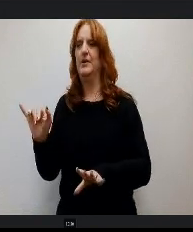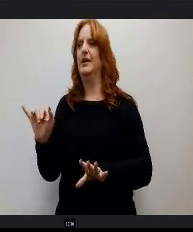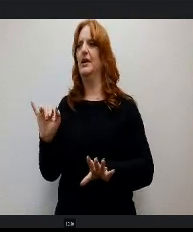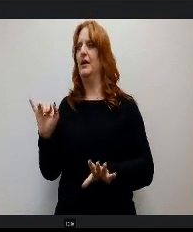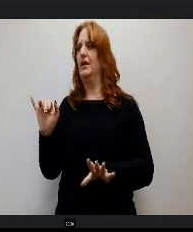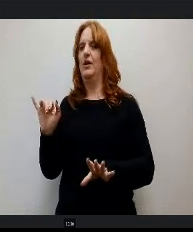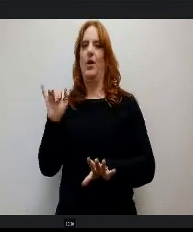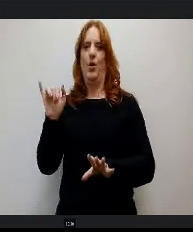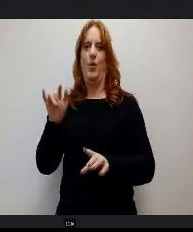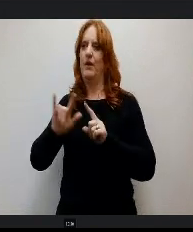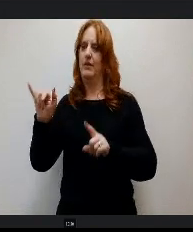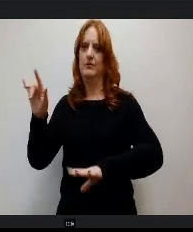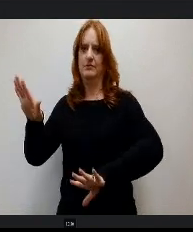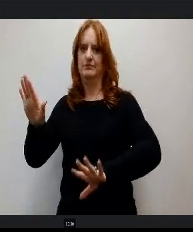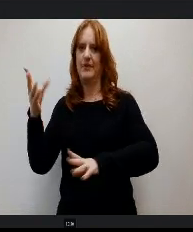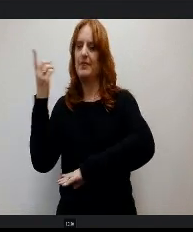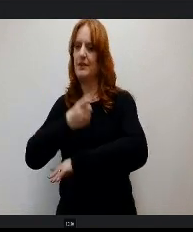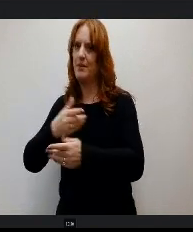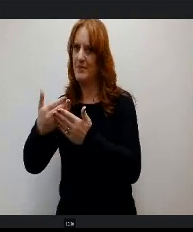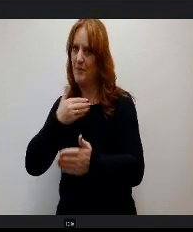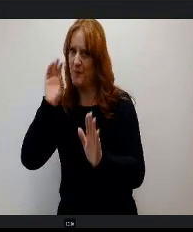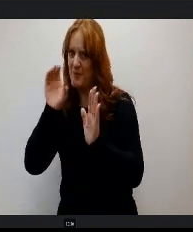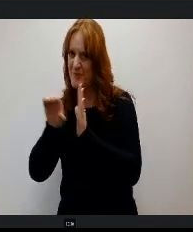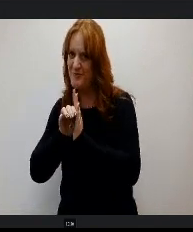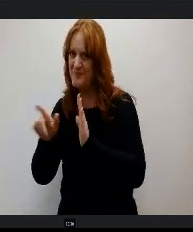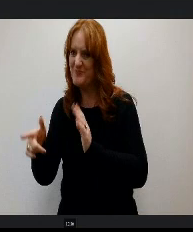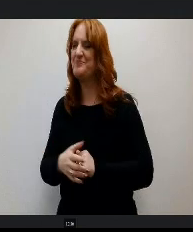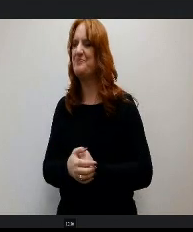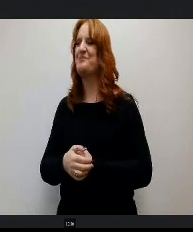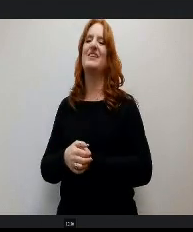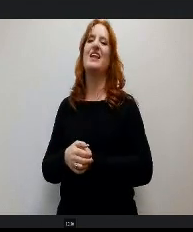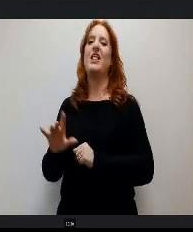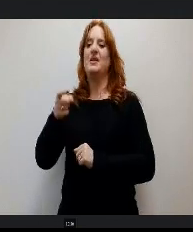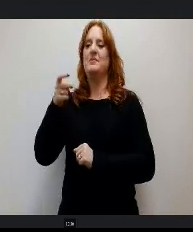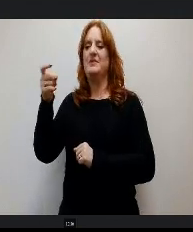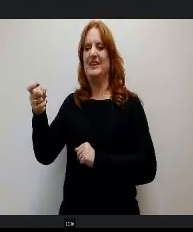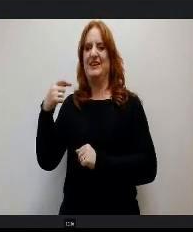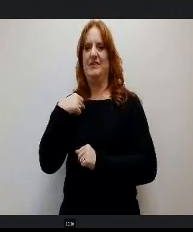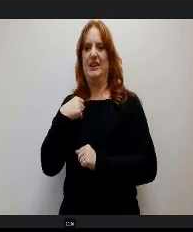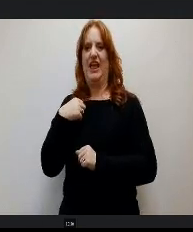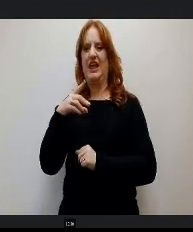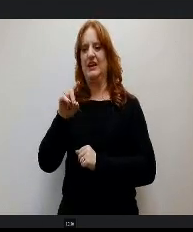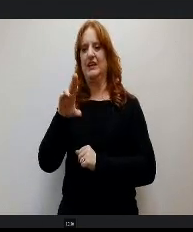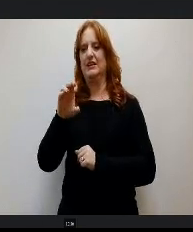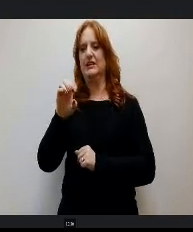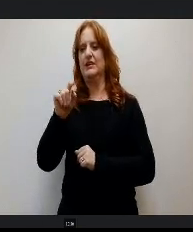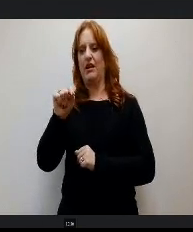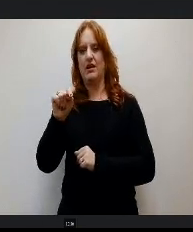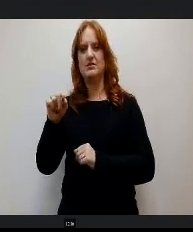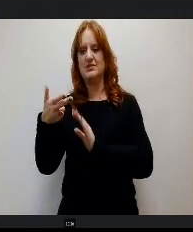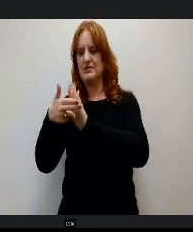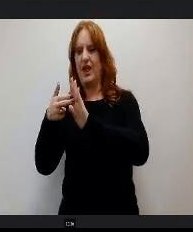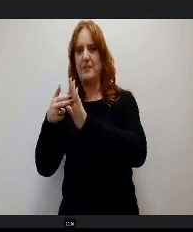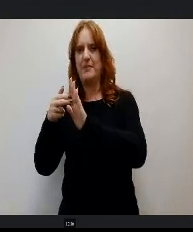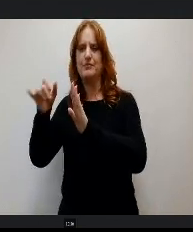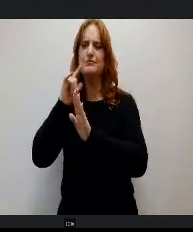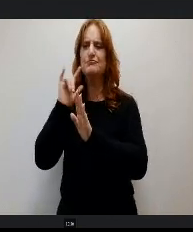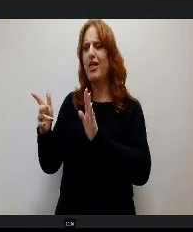s, so the day before that this picture was taken, he'd been given a roll of duct tape and it was basically design engineering challenge started